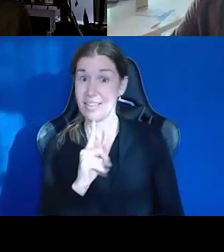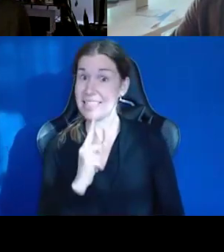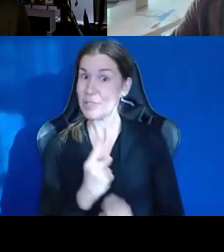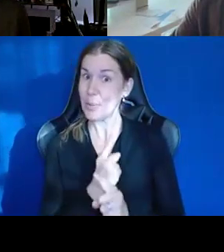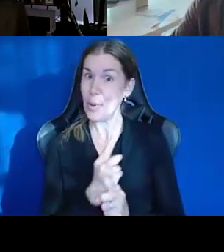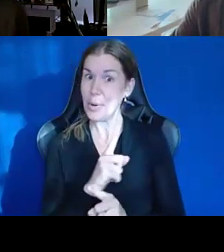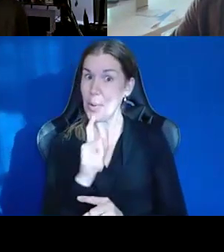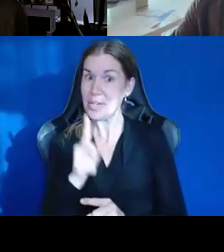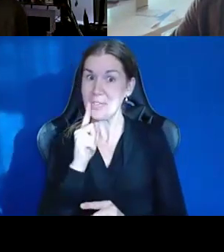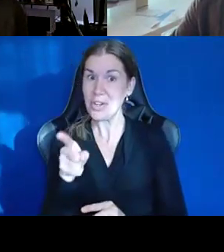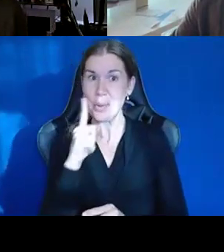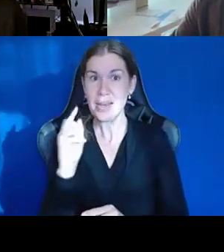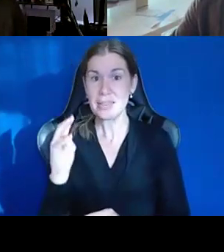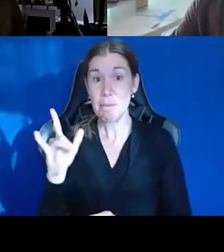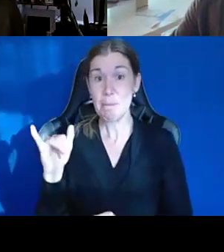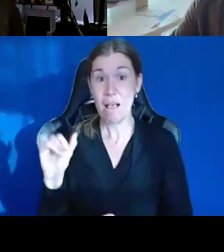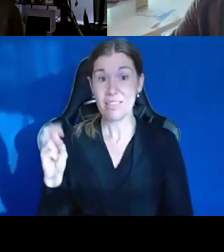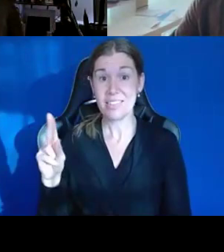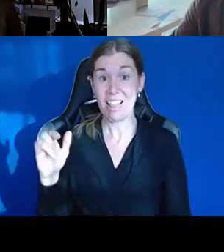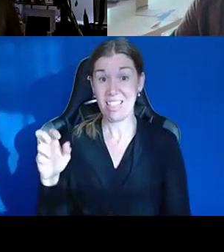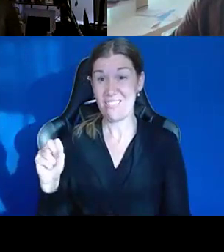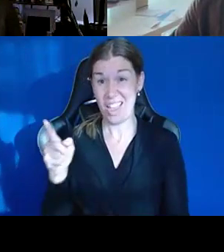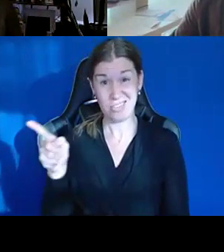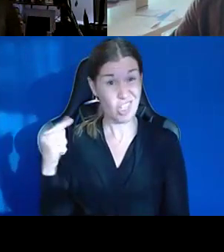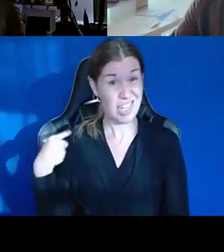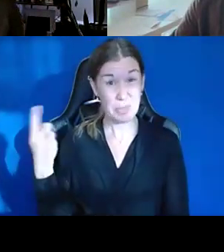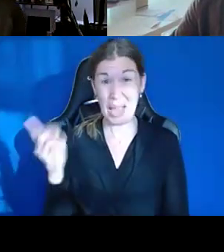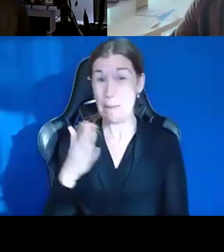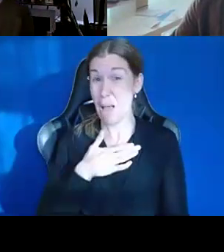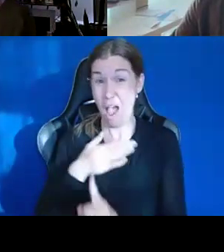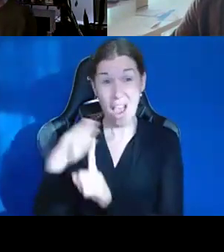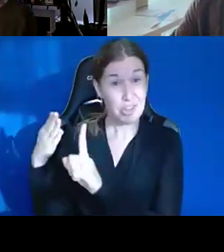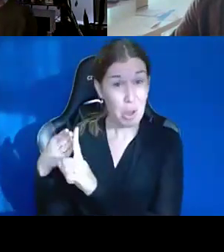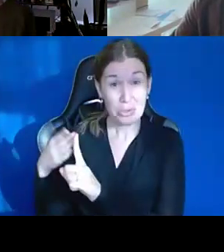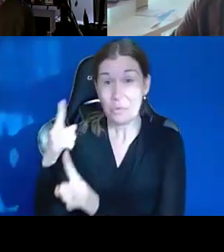Because Molly Sullivan with Griffin Hammis has been my go to for Social Security.